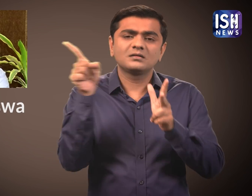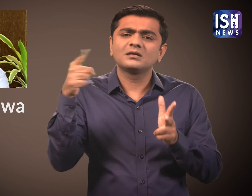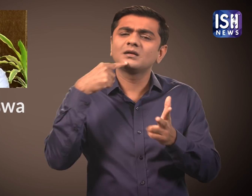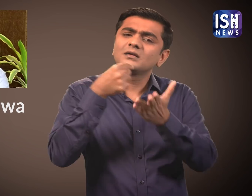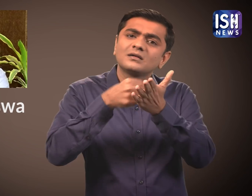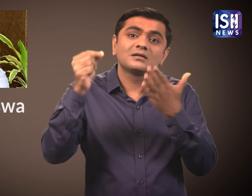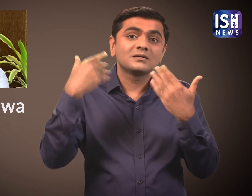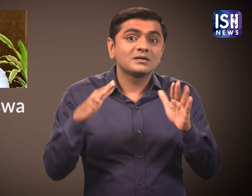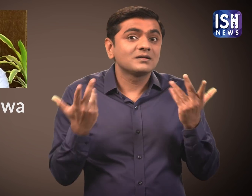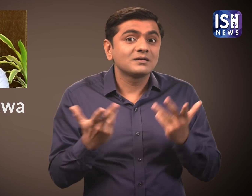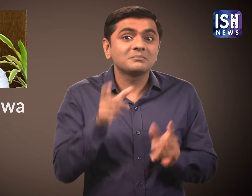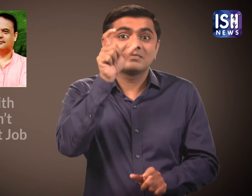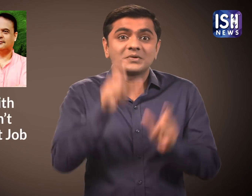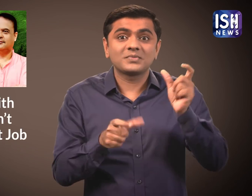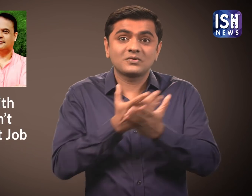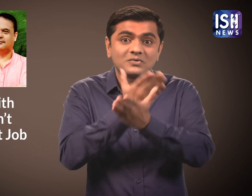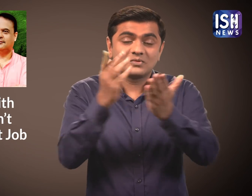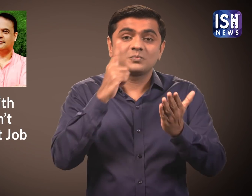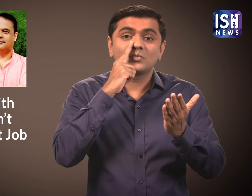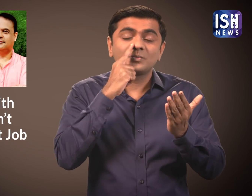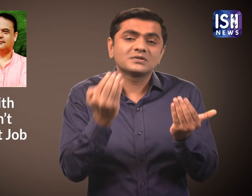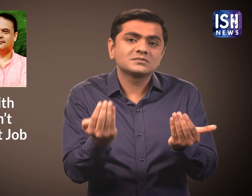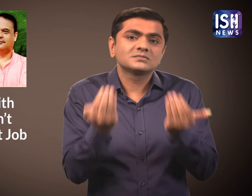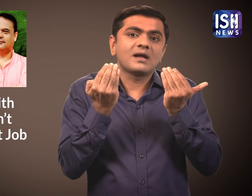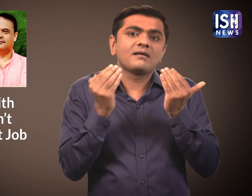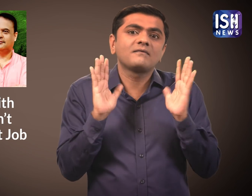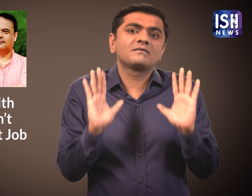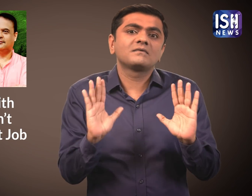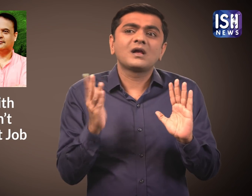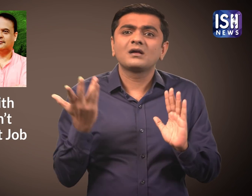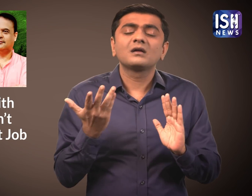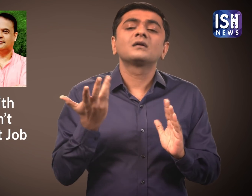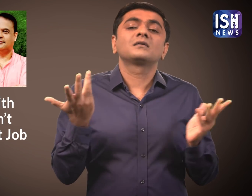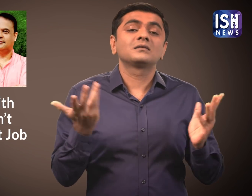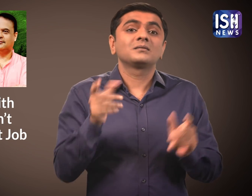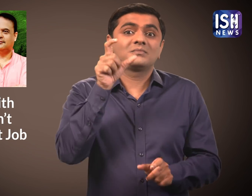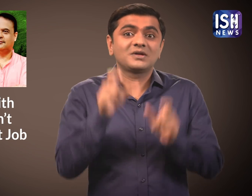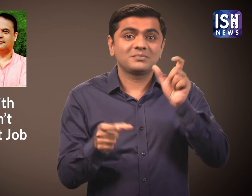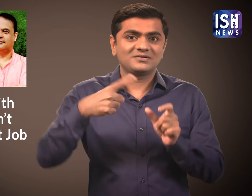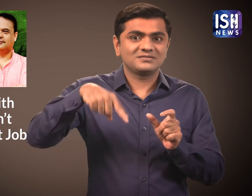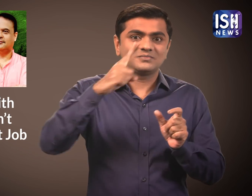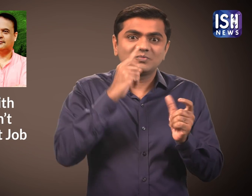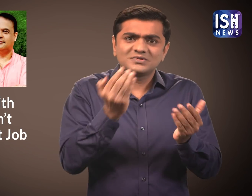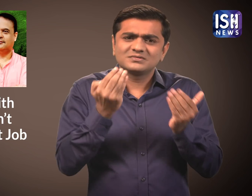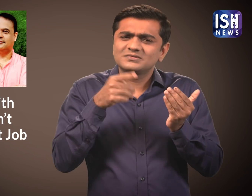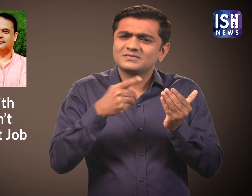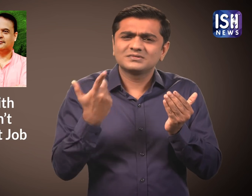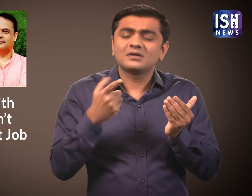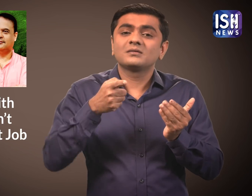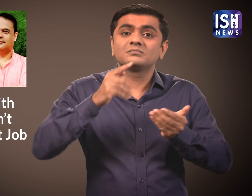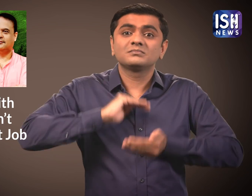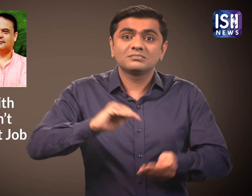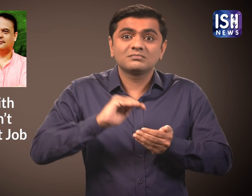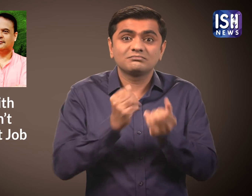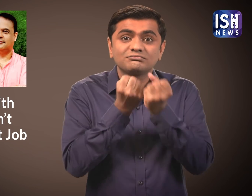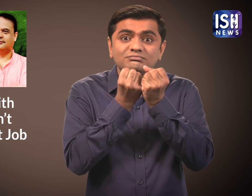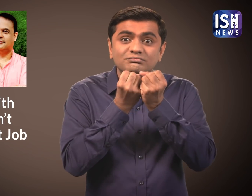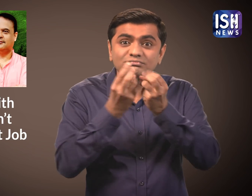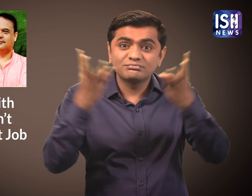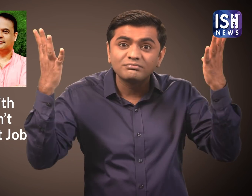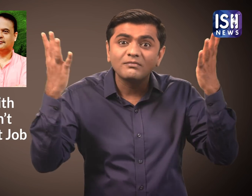they approved this so that mothers are safe. This is because multiple births